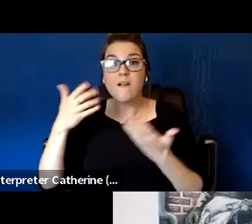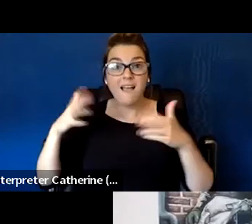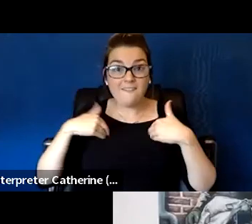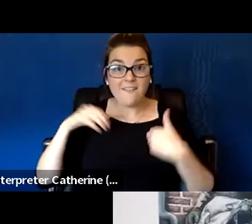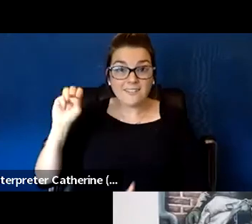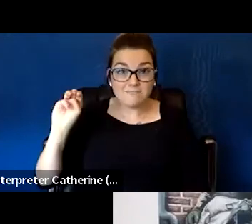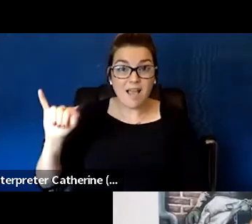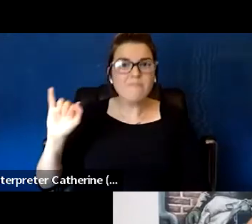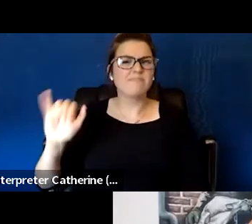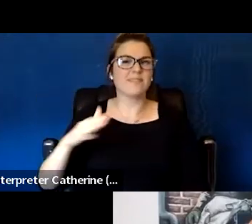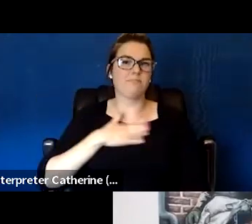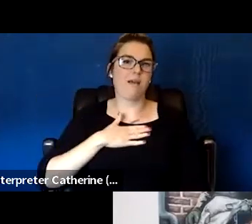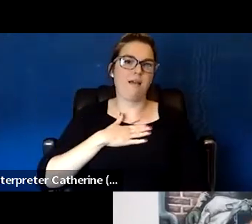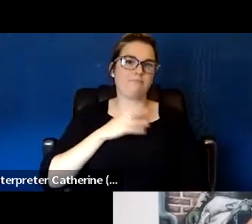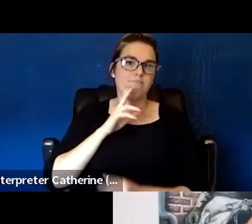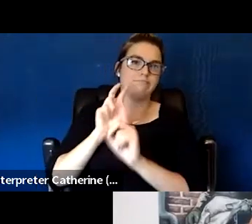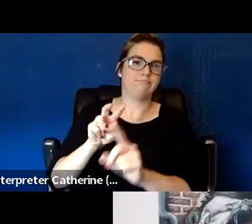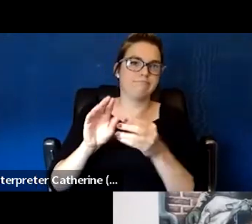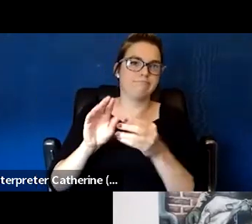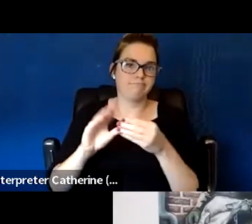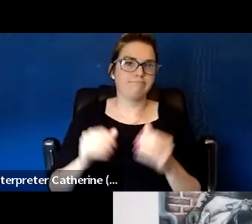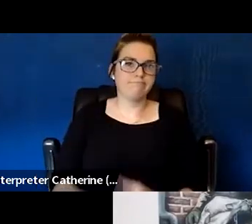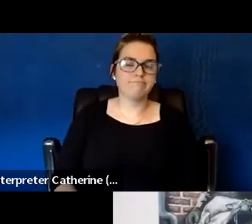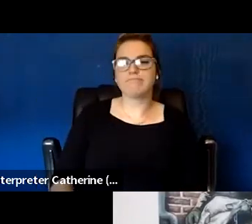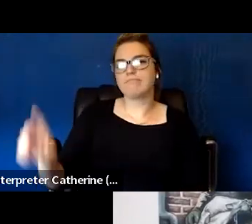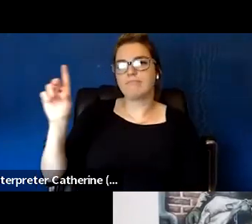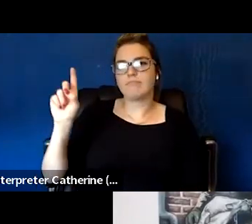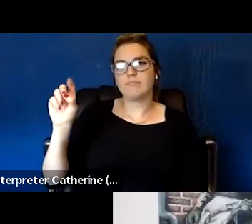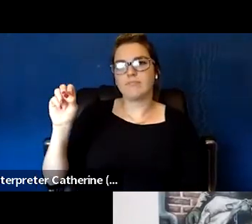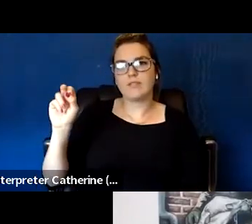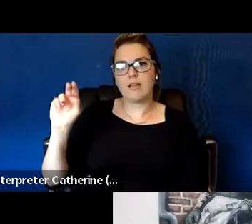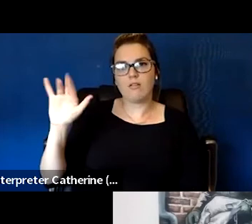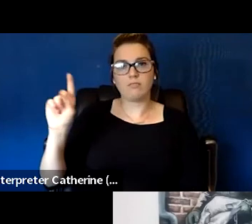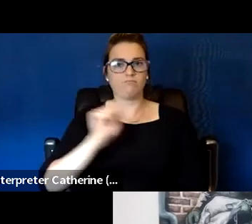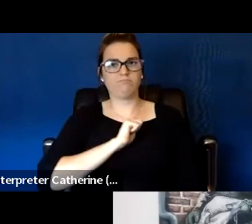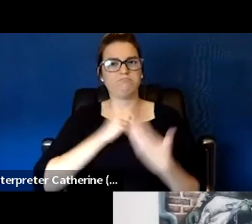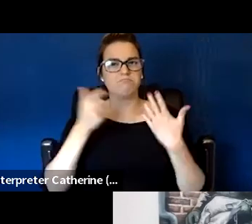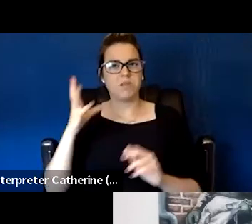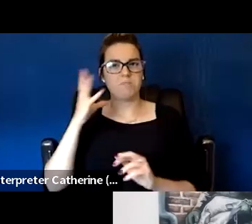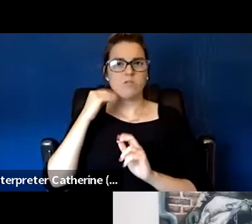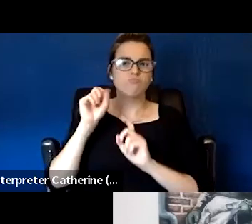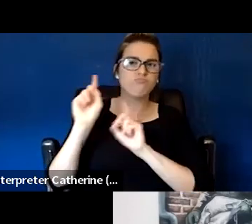So having been a street outreach worker, and I would agree with everything that Rosita says.